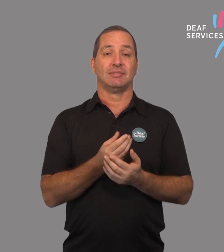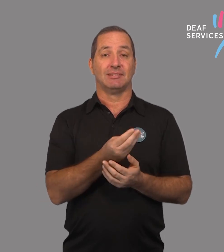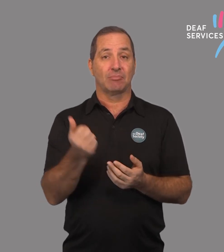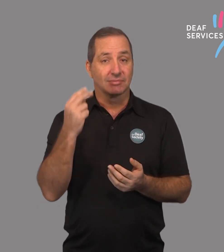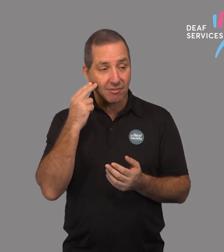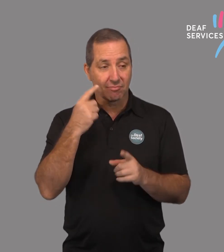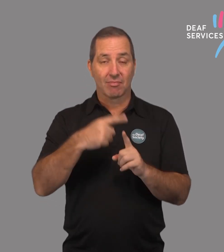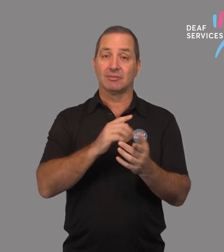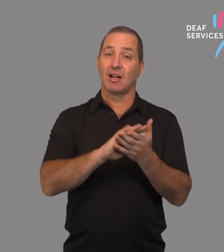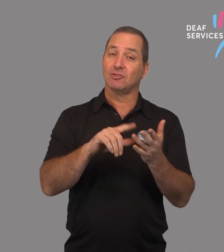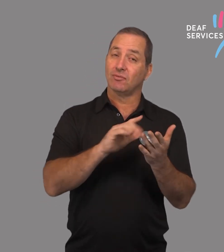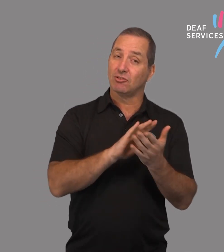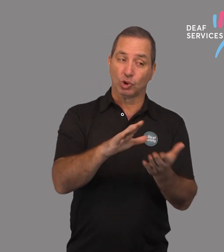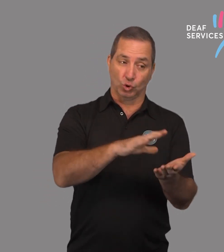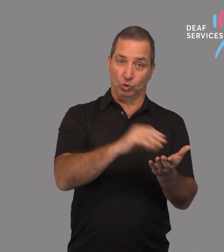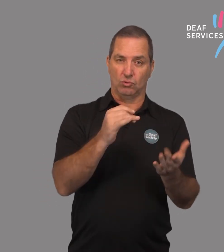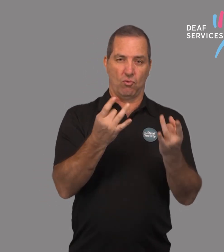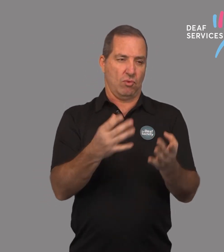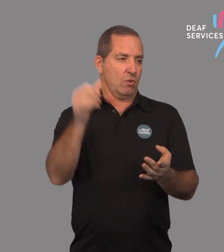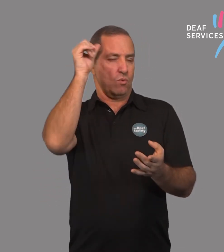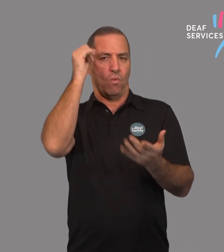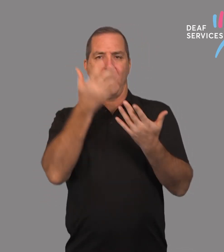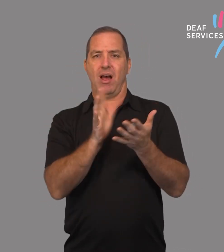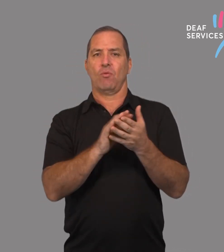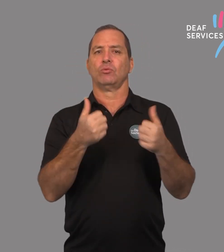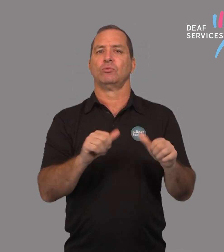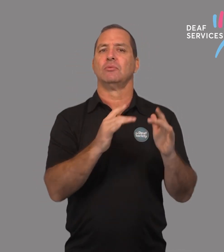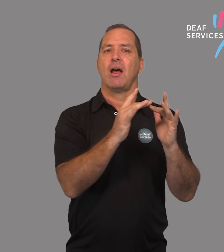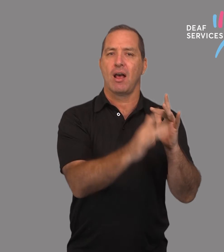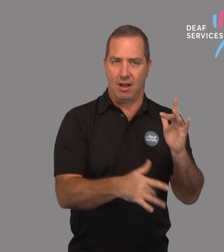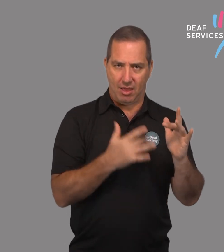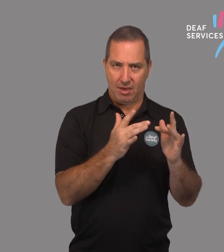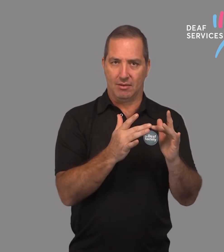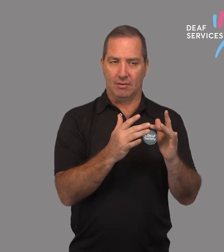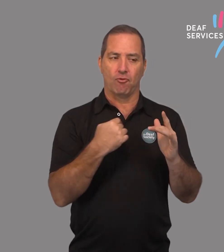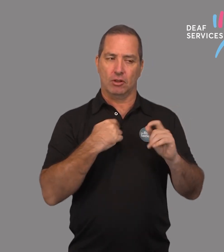For our deaf and hard of hearing learners who have access to technology from home,